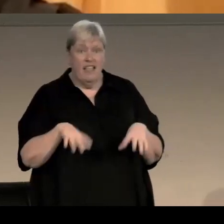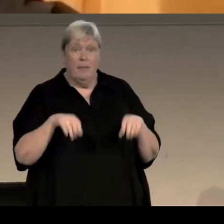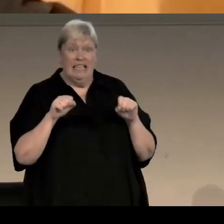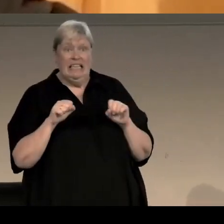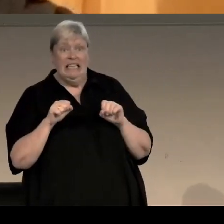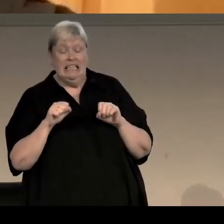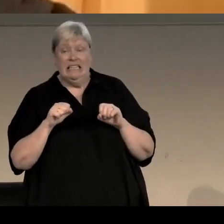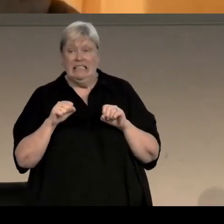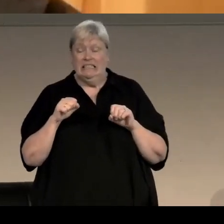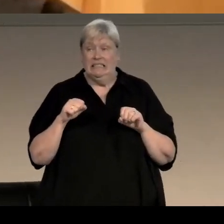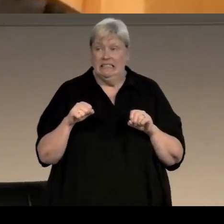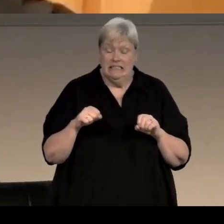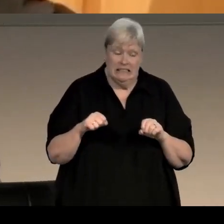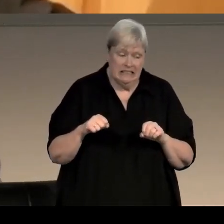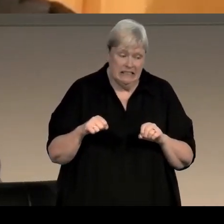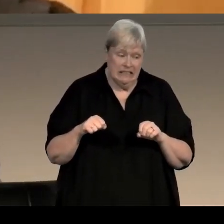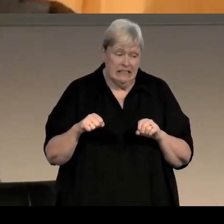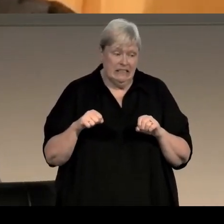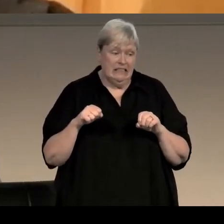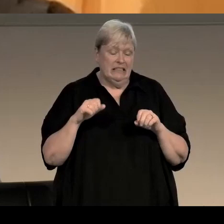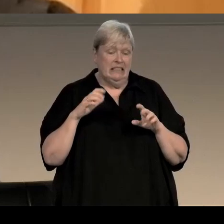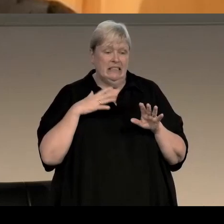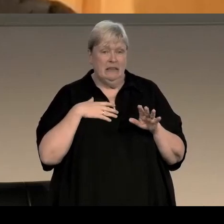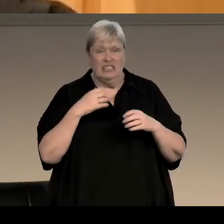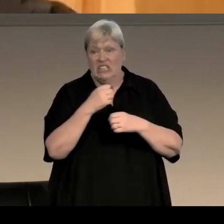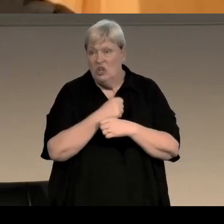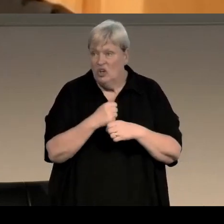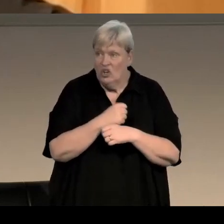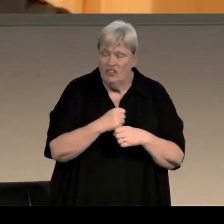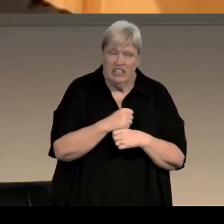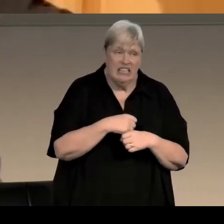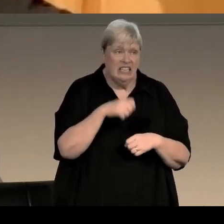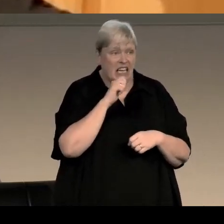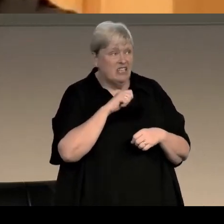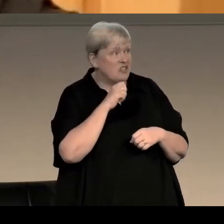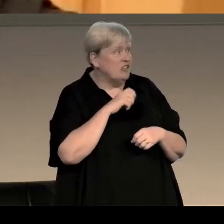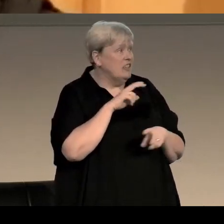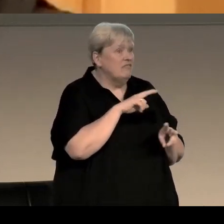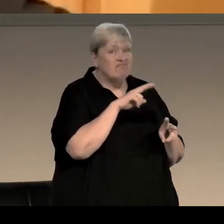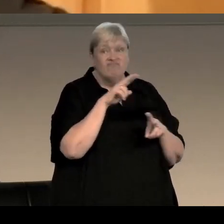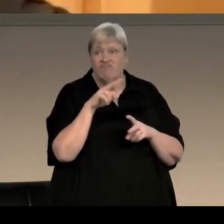if I finished it, I'd have a lovely day in Siena drinking coffee and eating ice cream and looking out across the square...